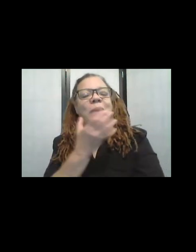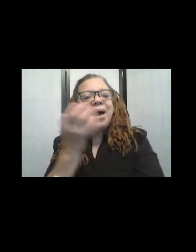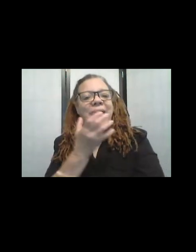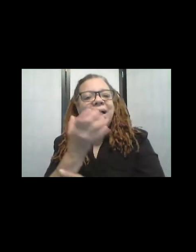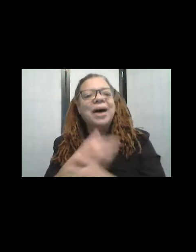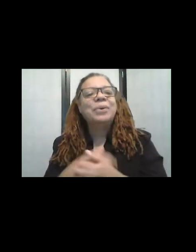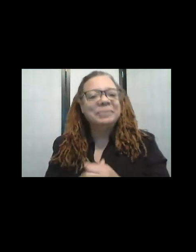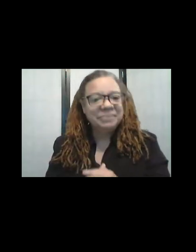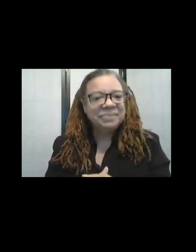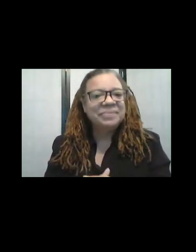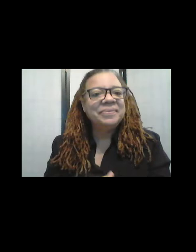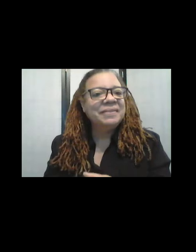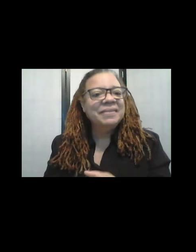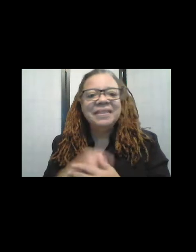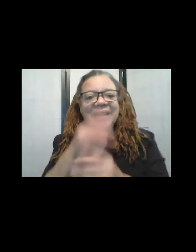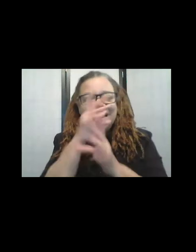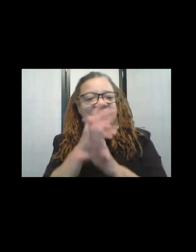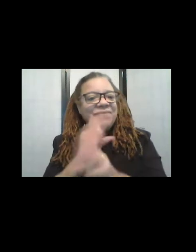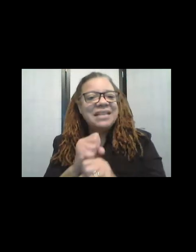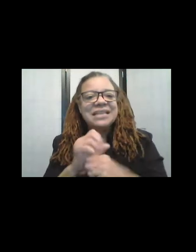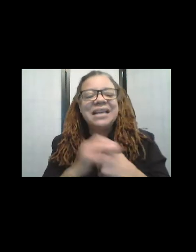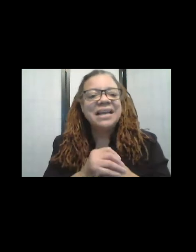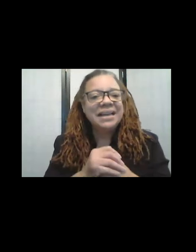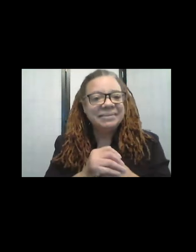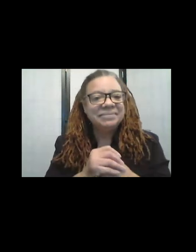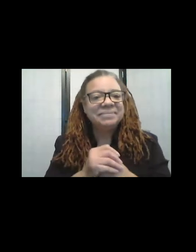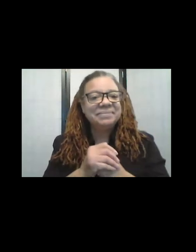That's incredible! So that was, you know, fun to do.